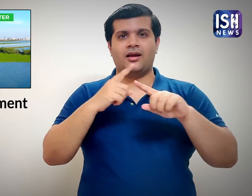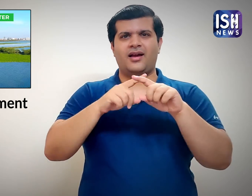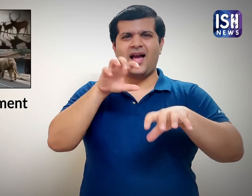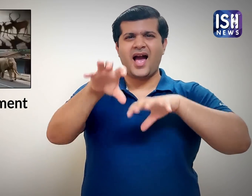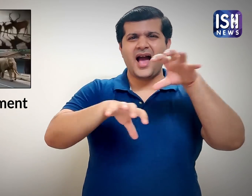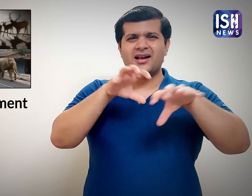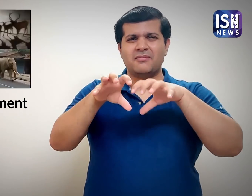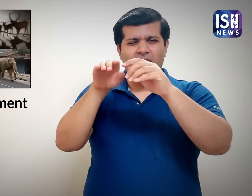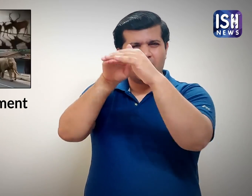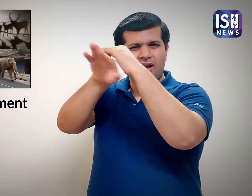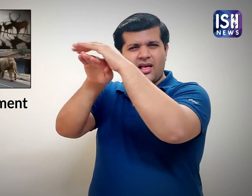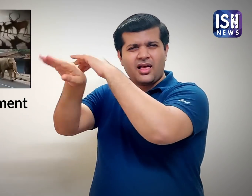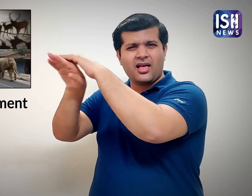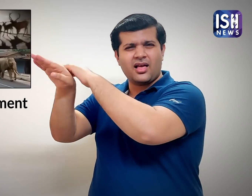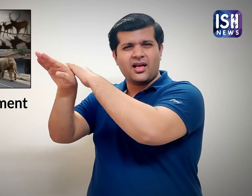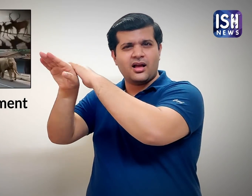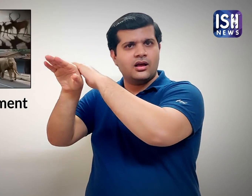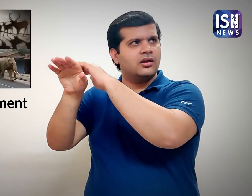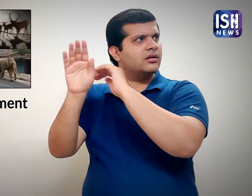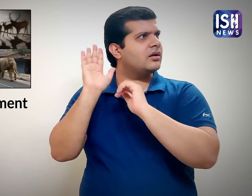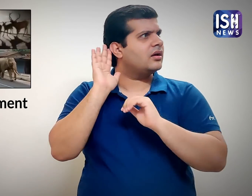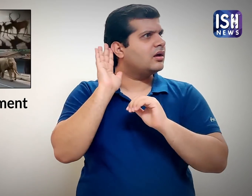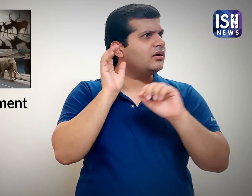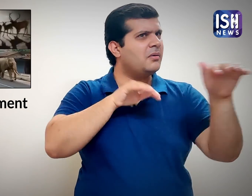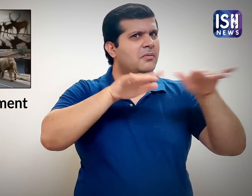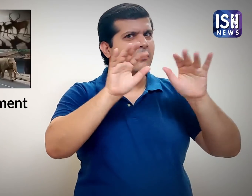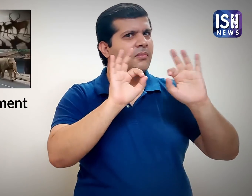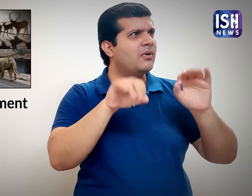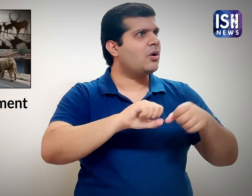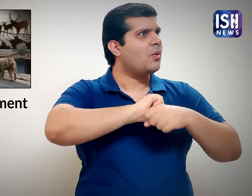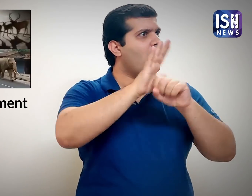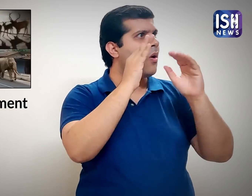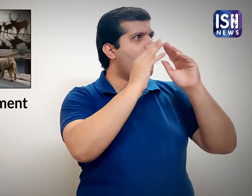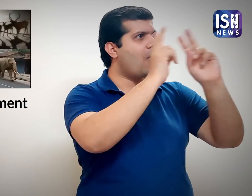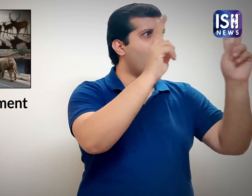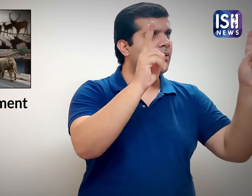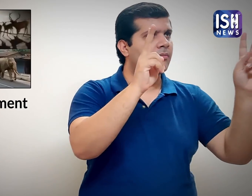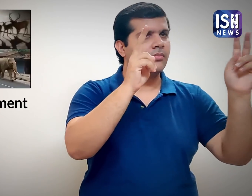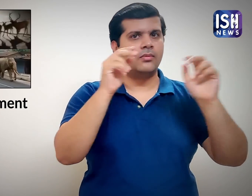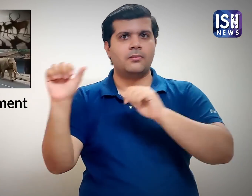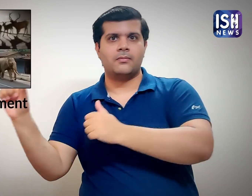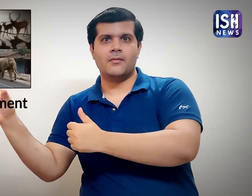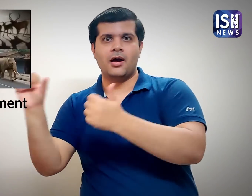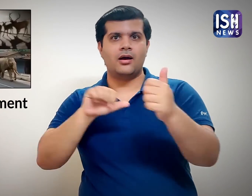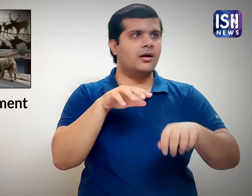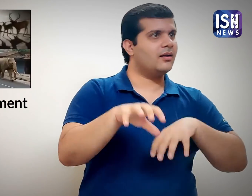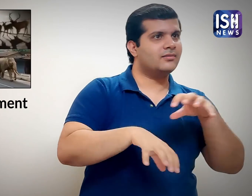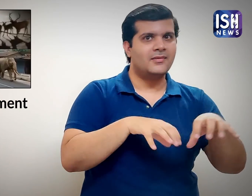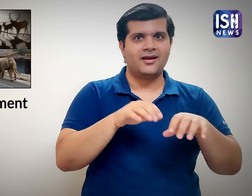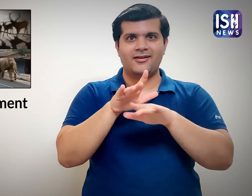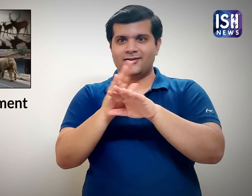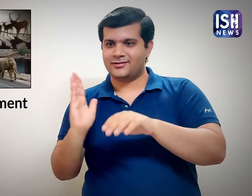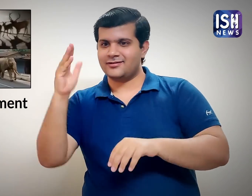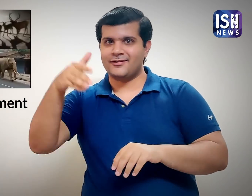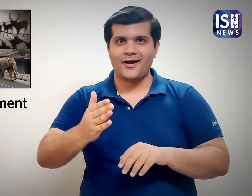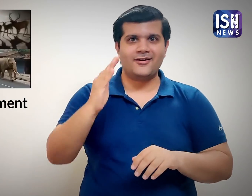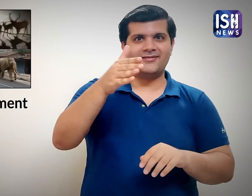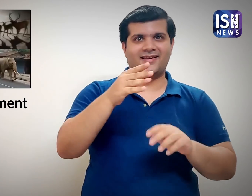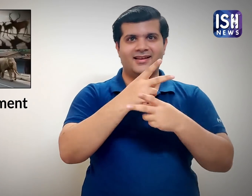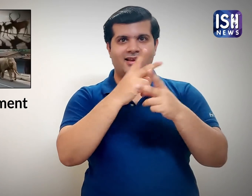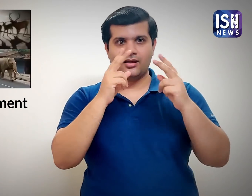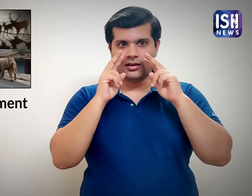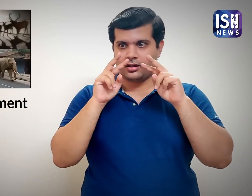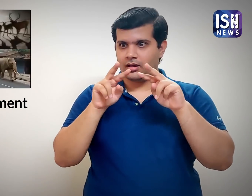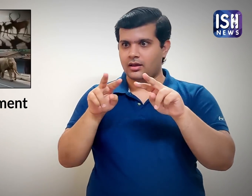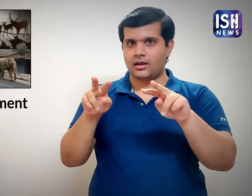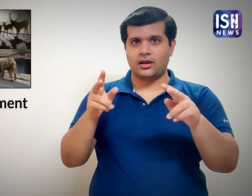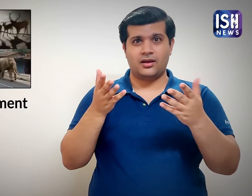animals have come out of hiding due to reduced human activity, dolphins have been sighted,